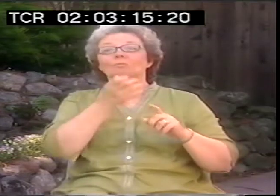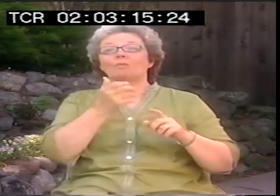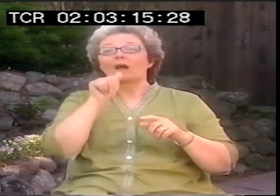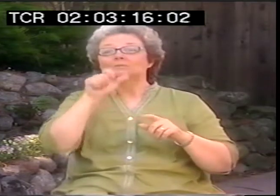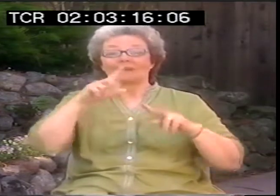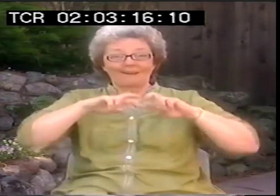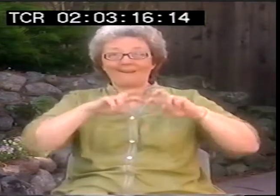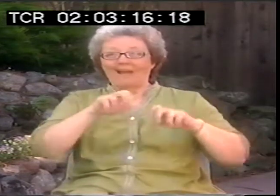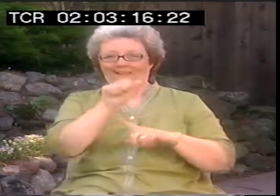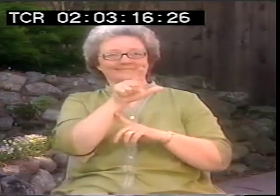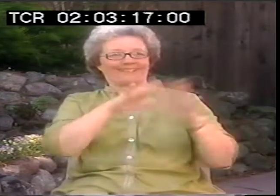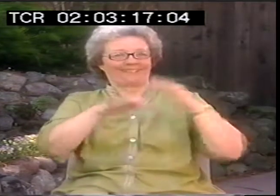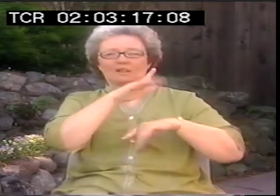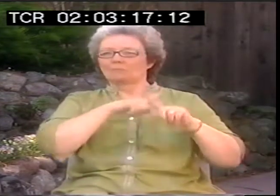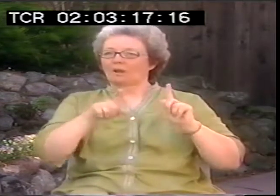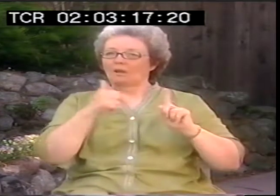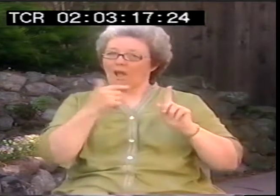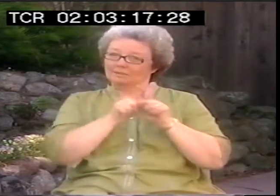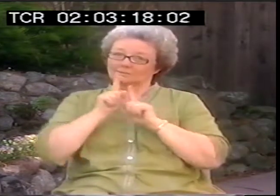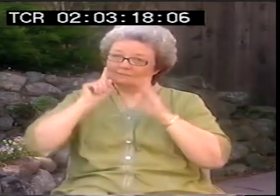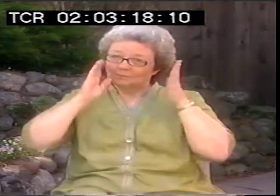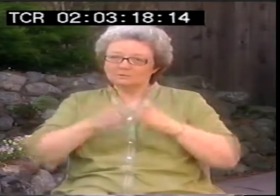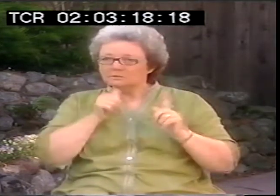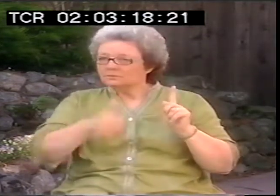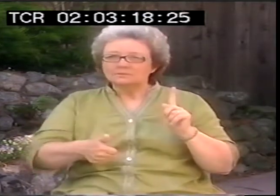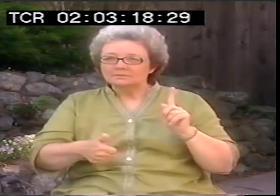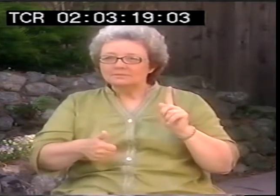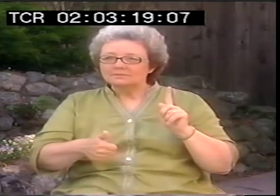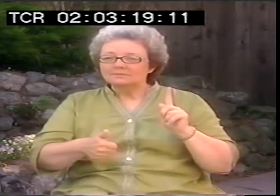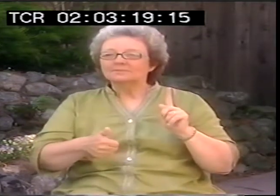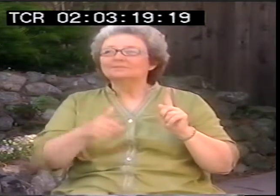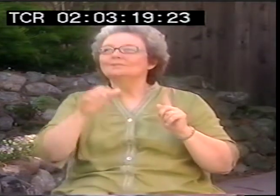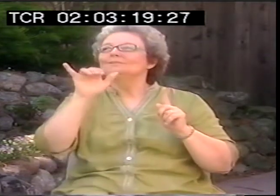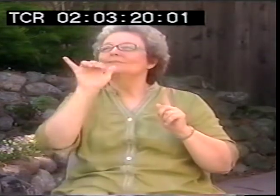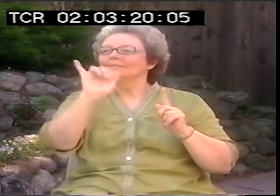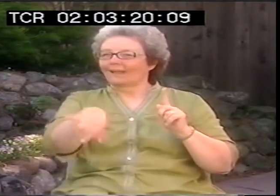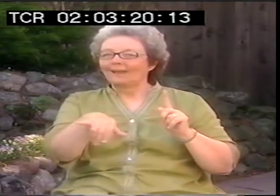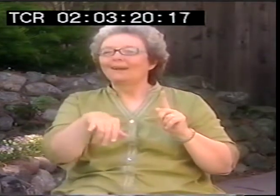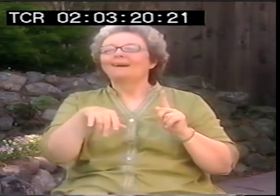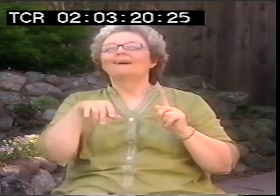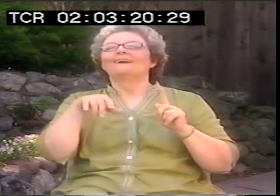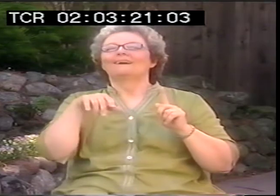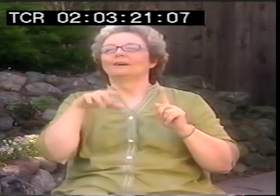in his deafhood journey at the time. Sure, he got to NTID, starting seeing ASL, but he didn't know what it meant yet.